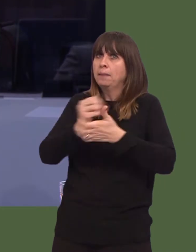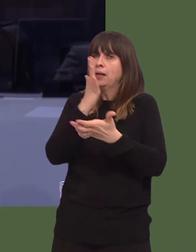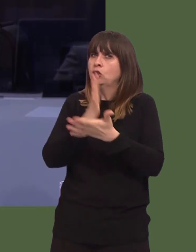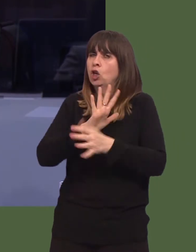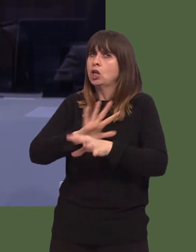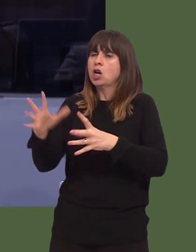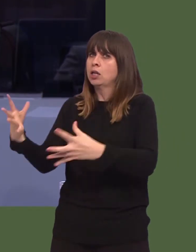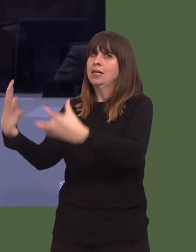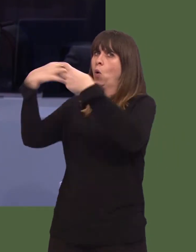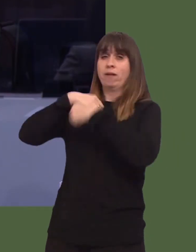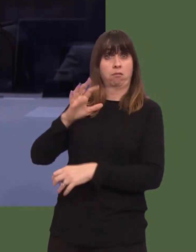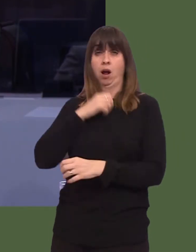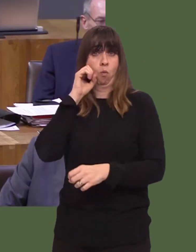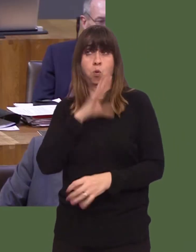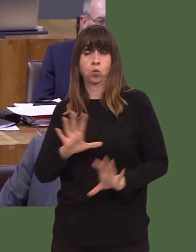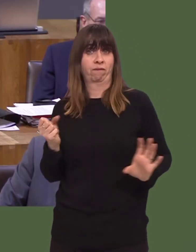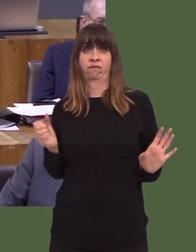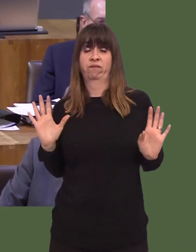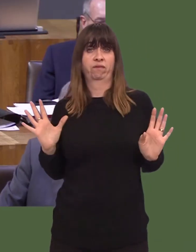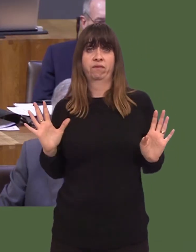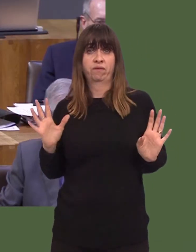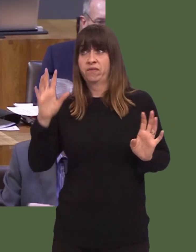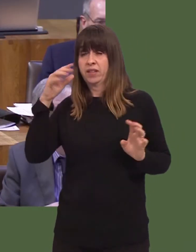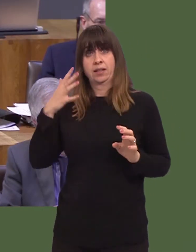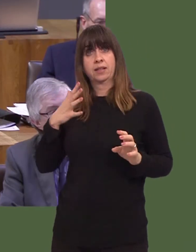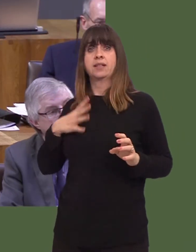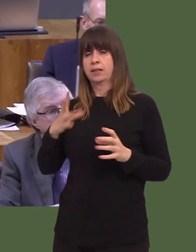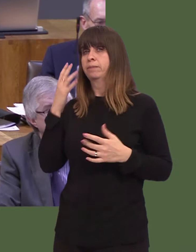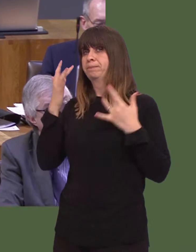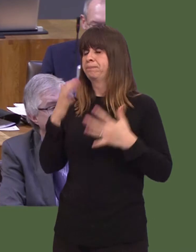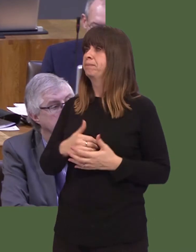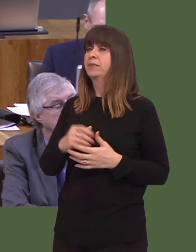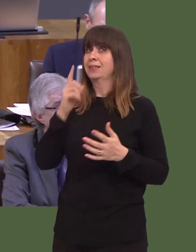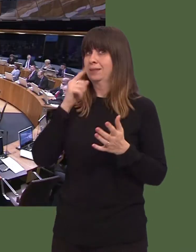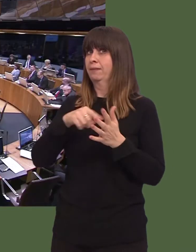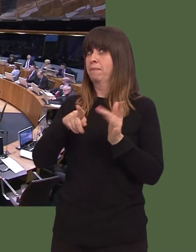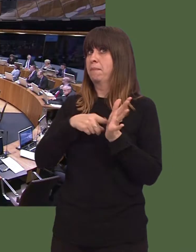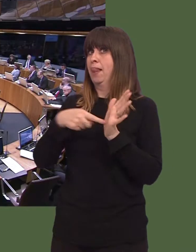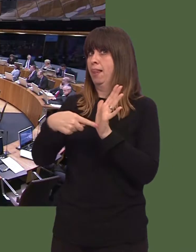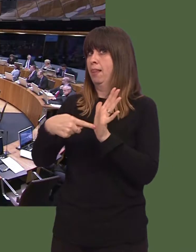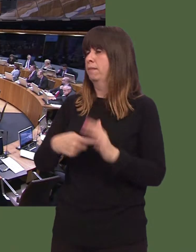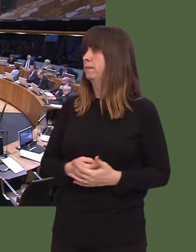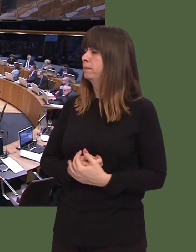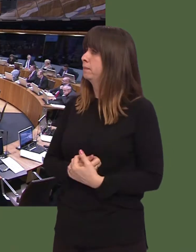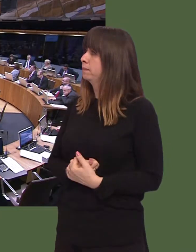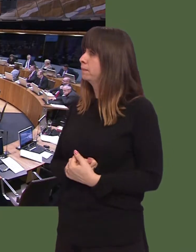And we will not support that if that is proposed as part of that Bill.